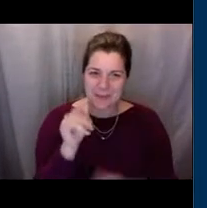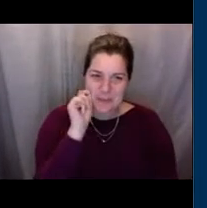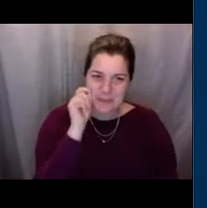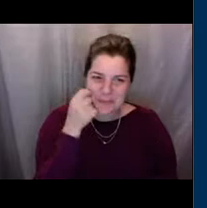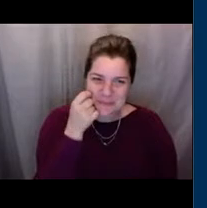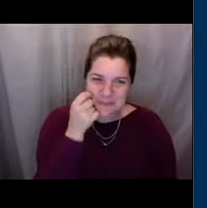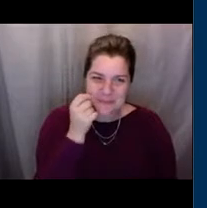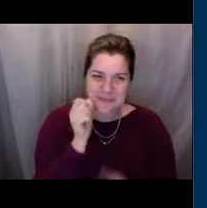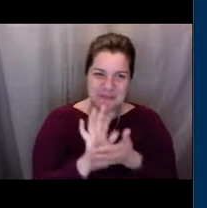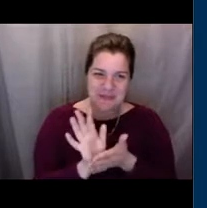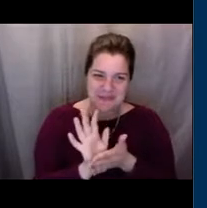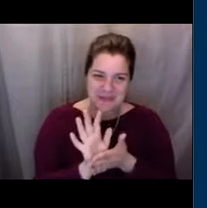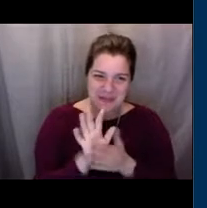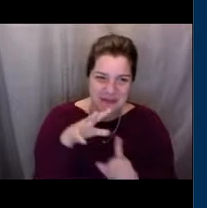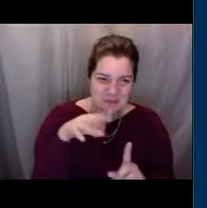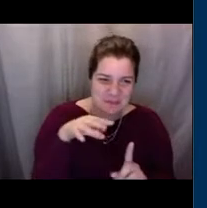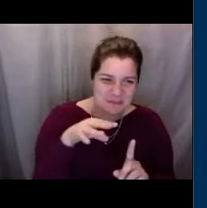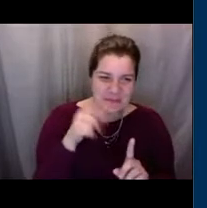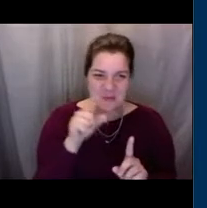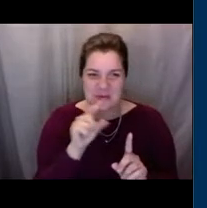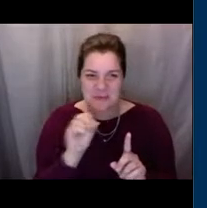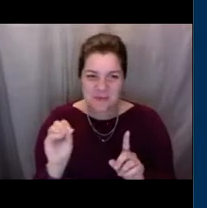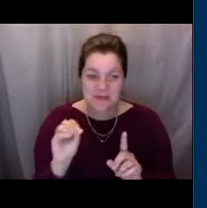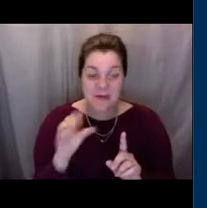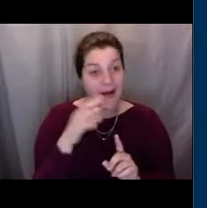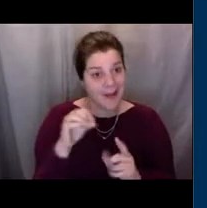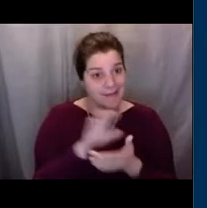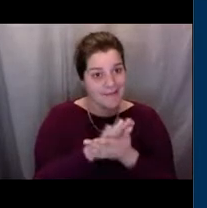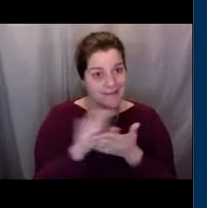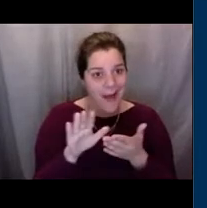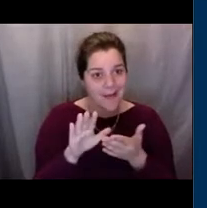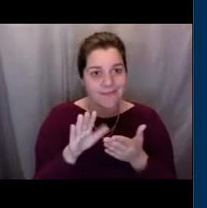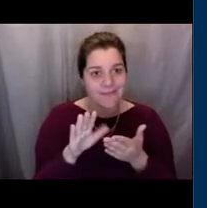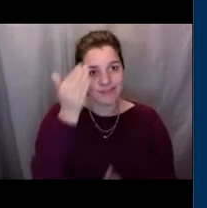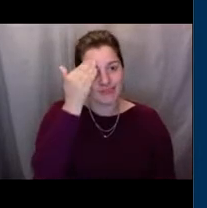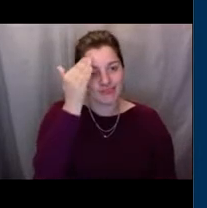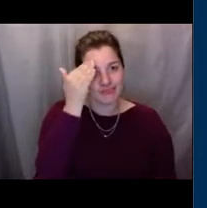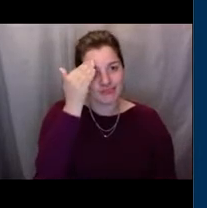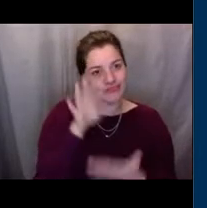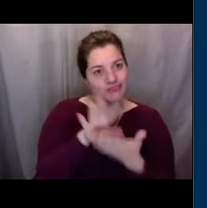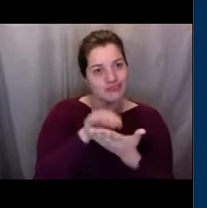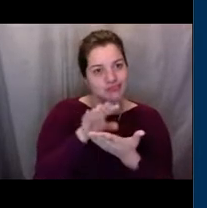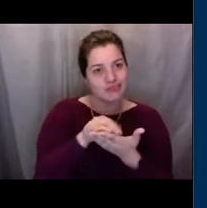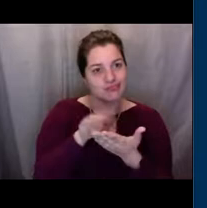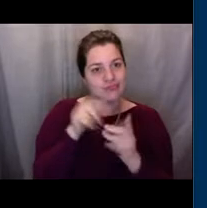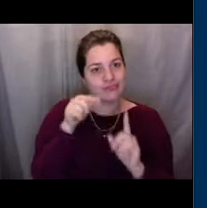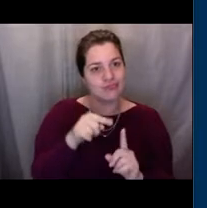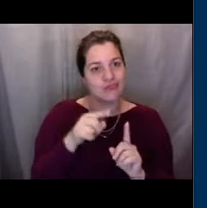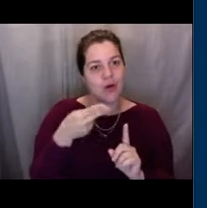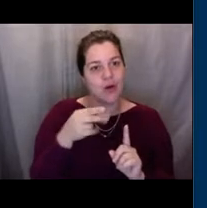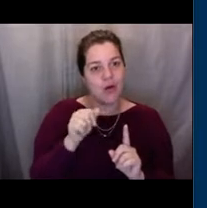of you guys at the zoo and a good window into what the harbor seals are like that you're helping to protect.